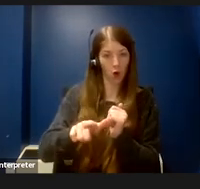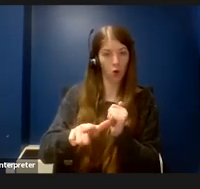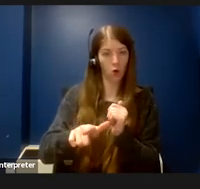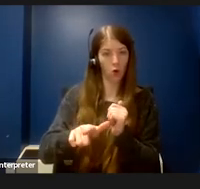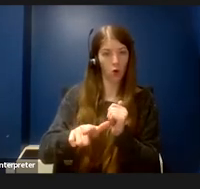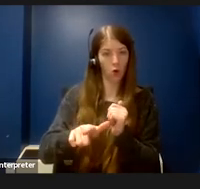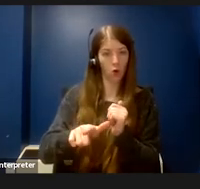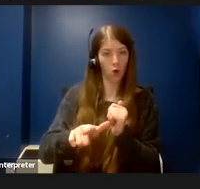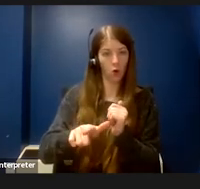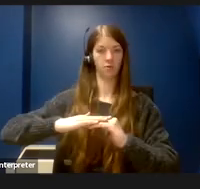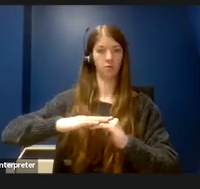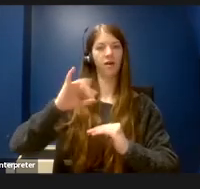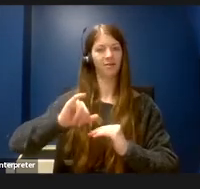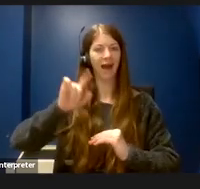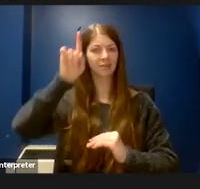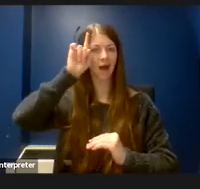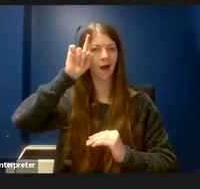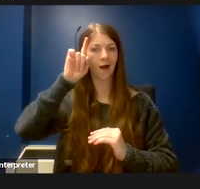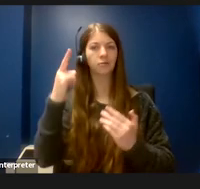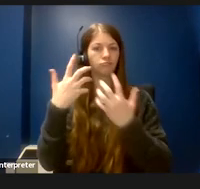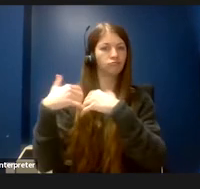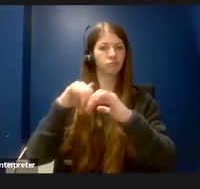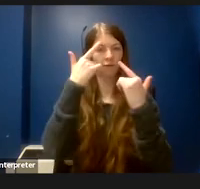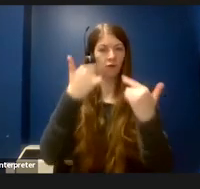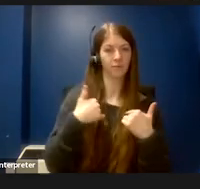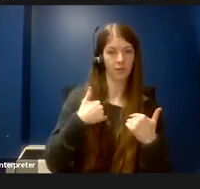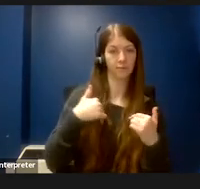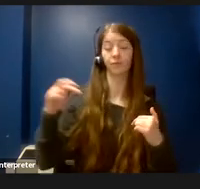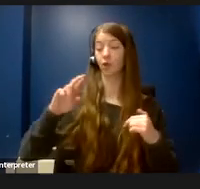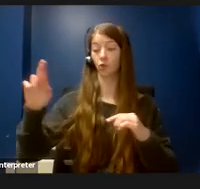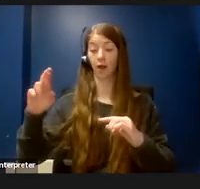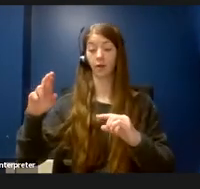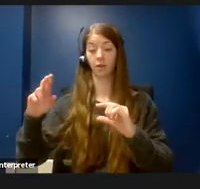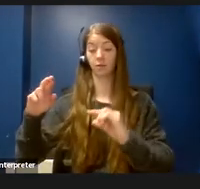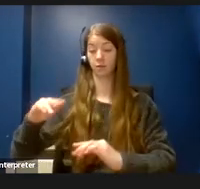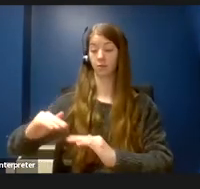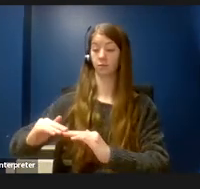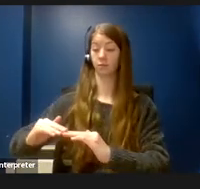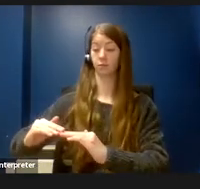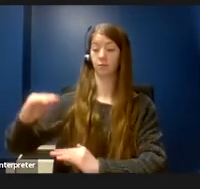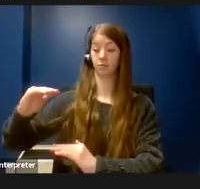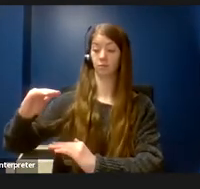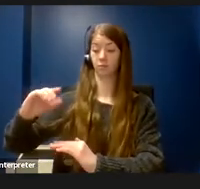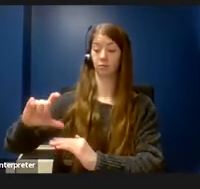a height that works well for me. The one on the right is at a height higher up. It can be adjusted